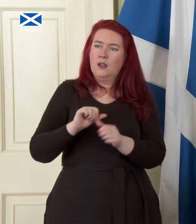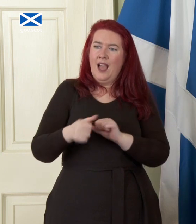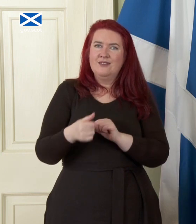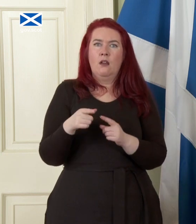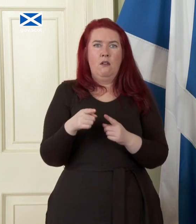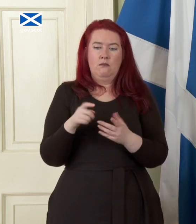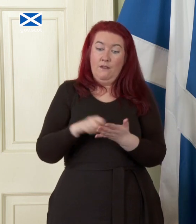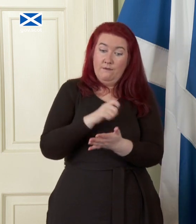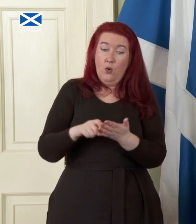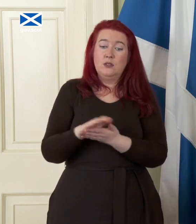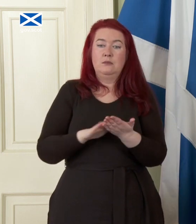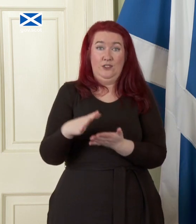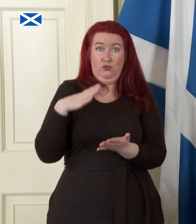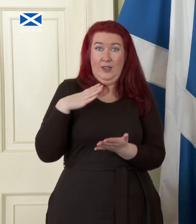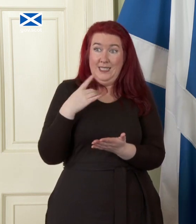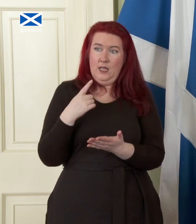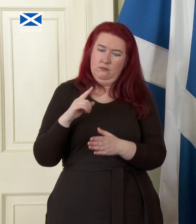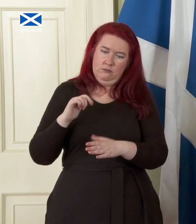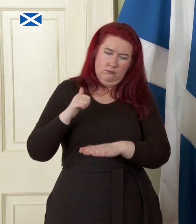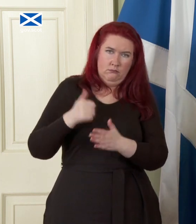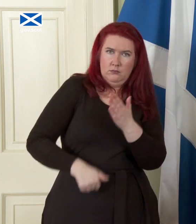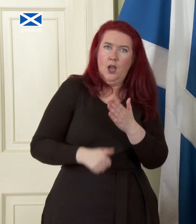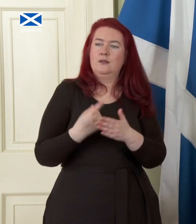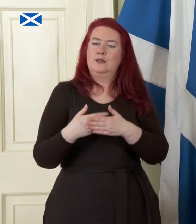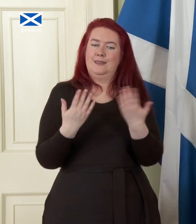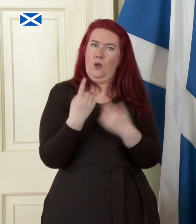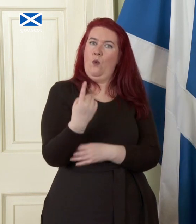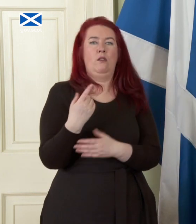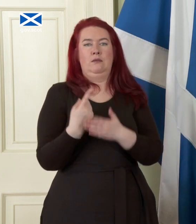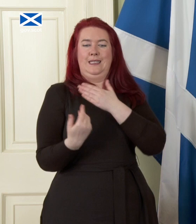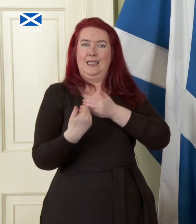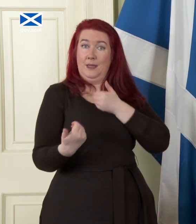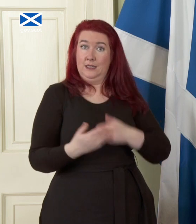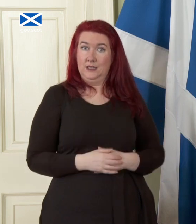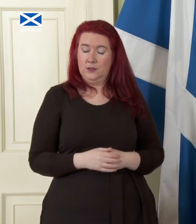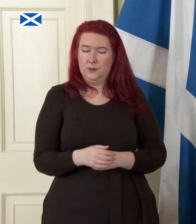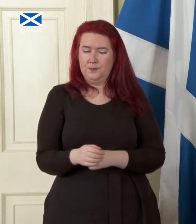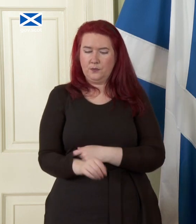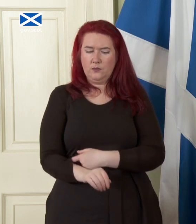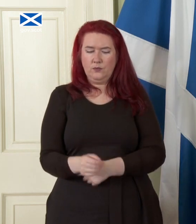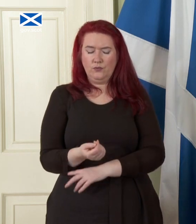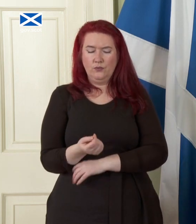it was operational on day one of Independence. your third question which um I think the paper